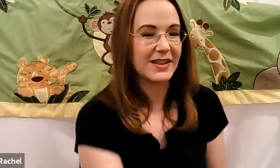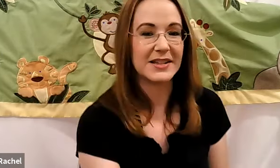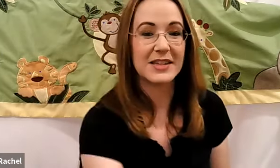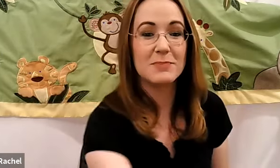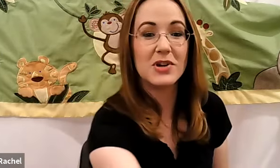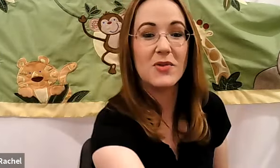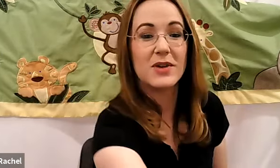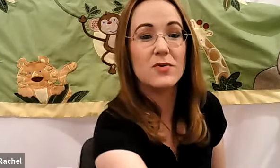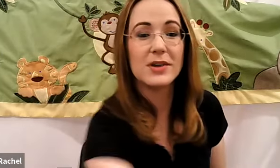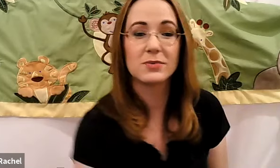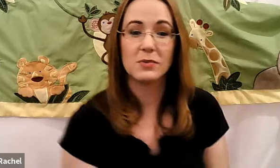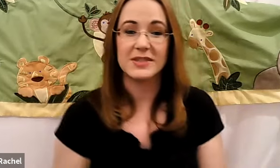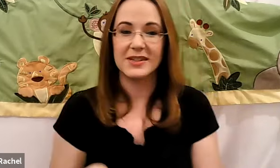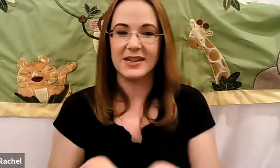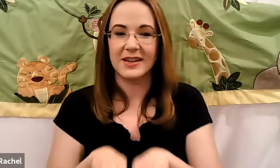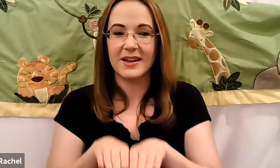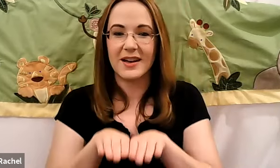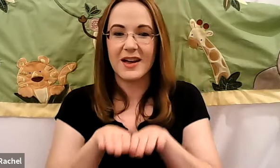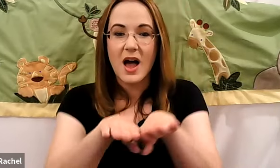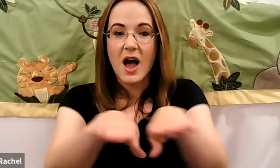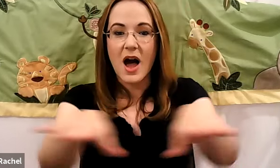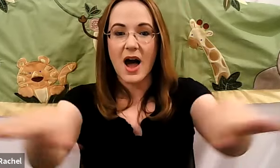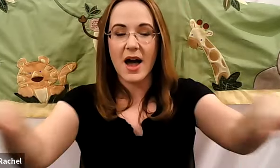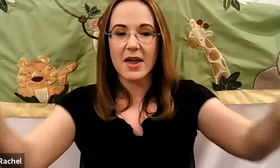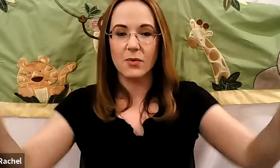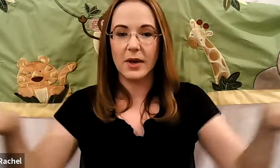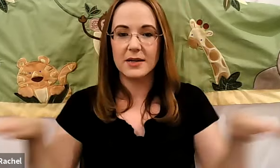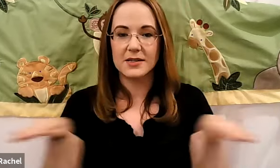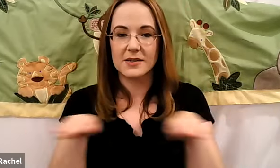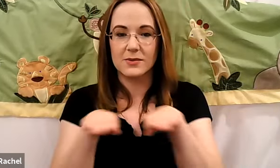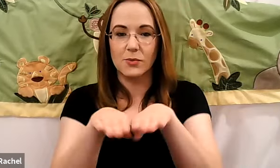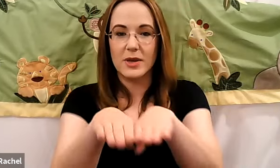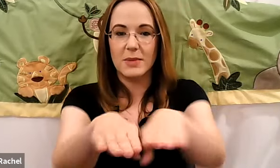Rachel: Let's keep going. Who else for we see Rachel: I went swimming